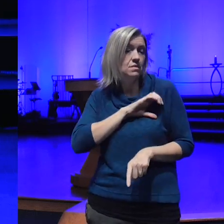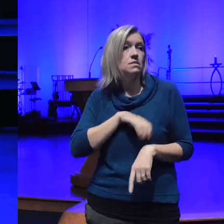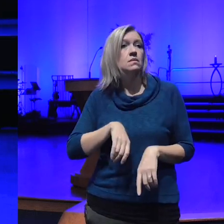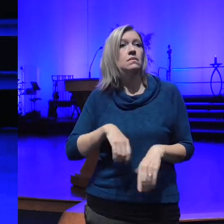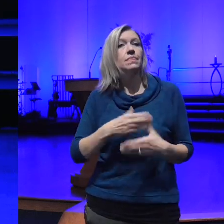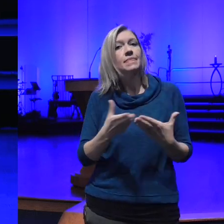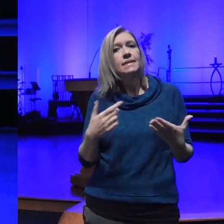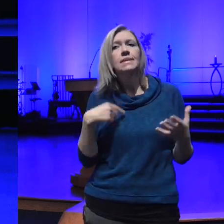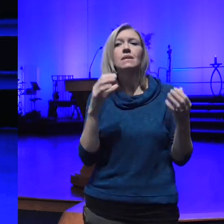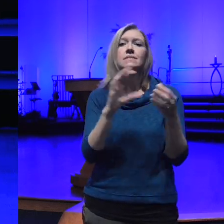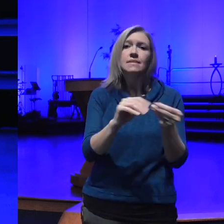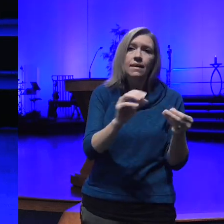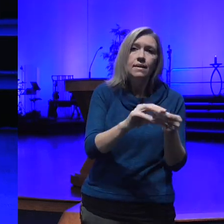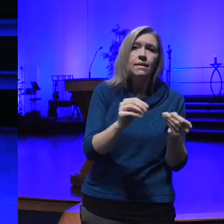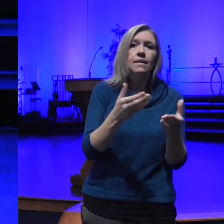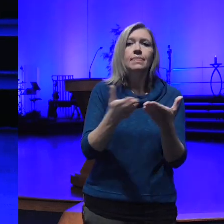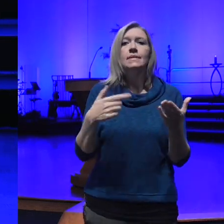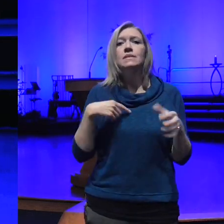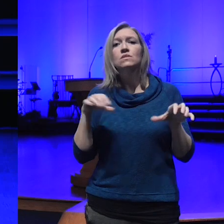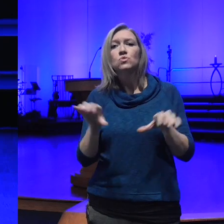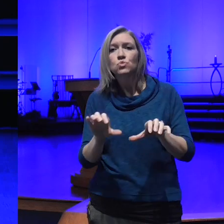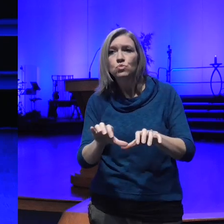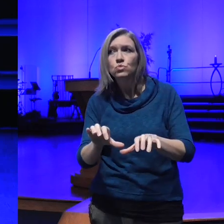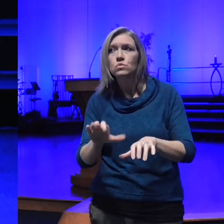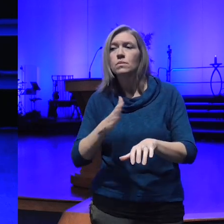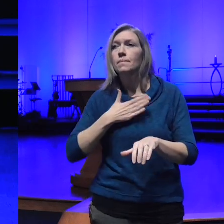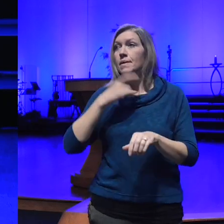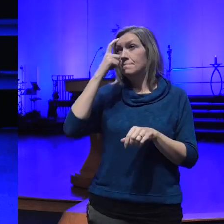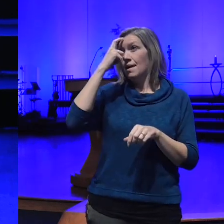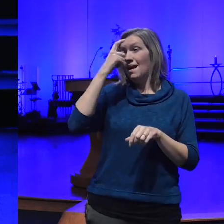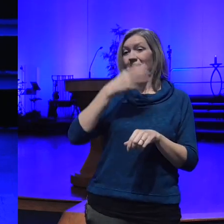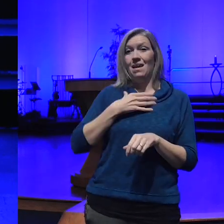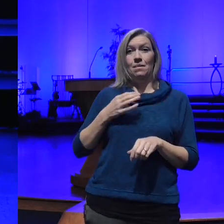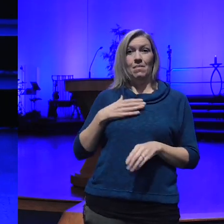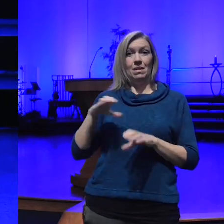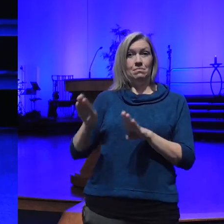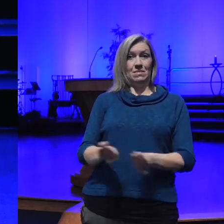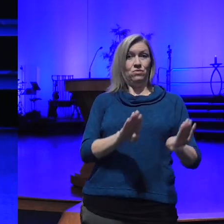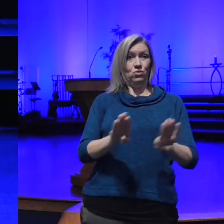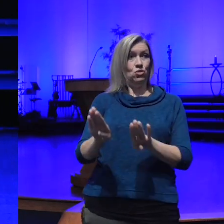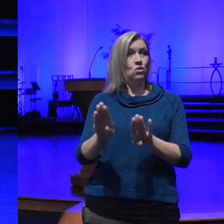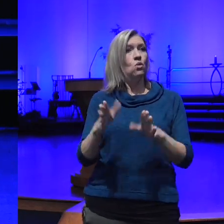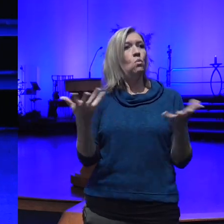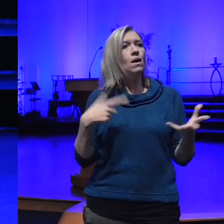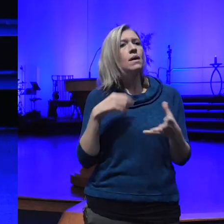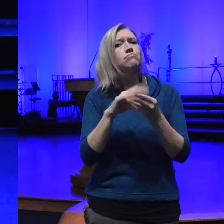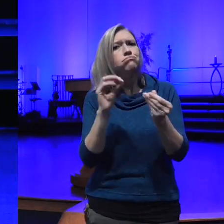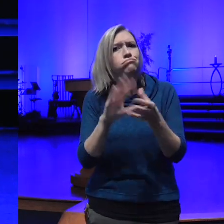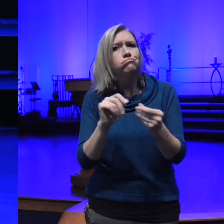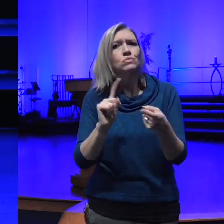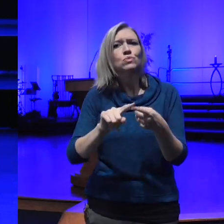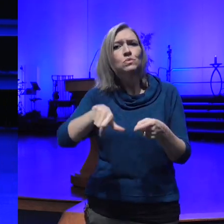own minds and our own beingness as well as what we say to other people and how we behave towards